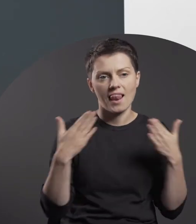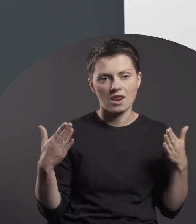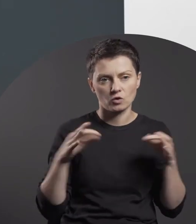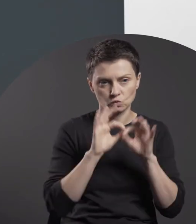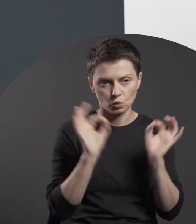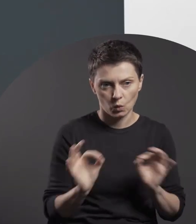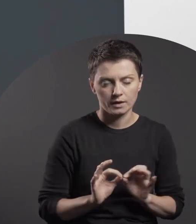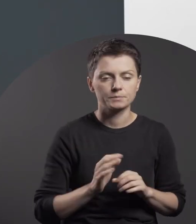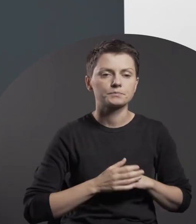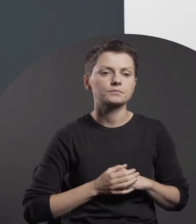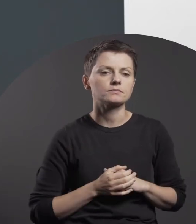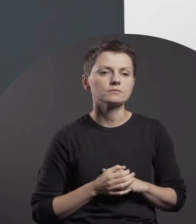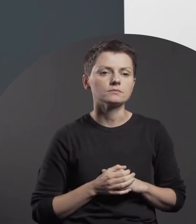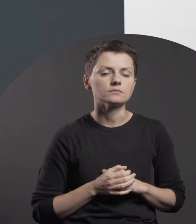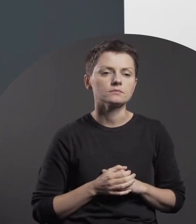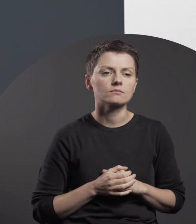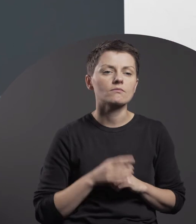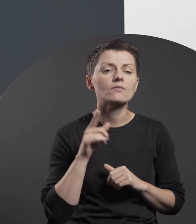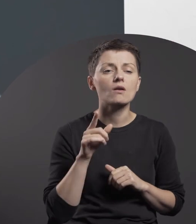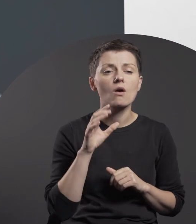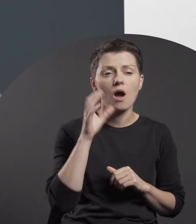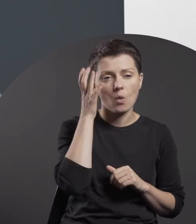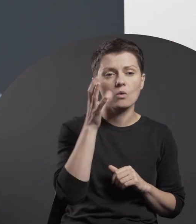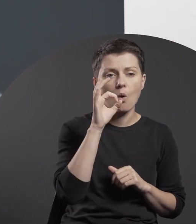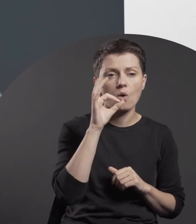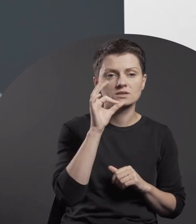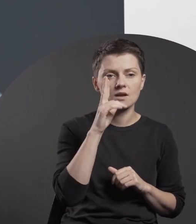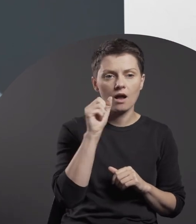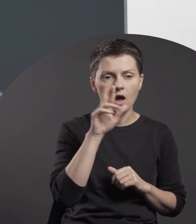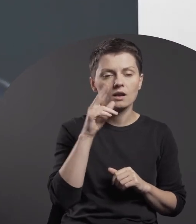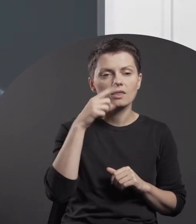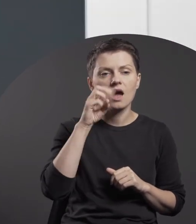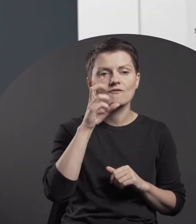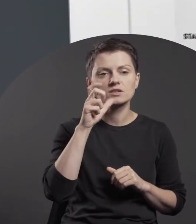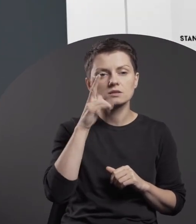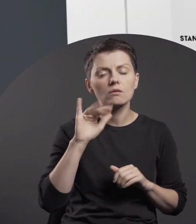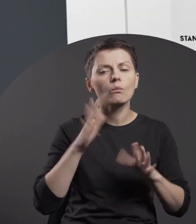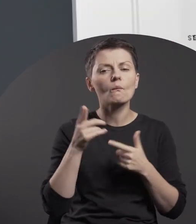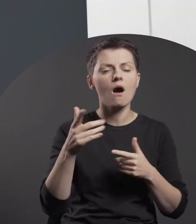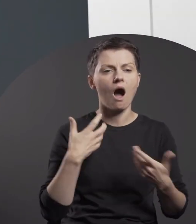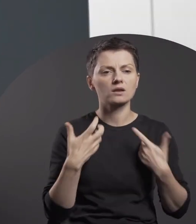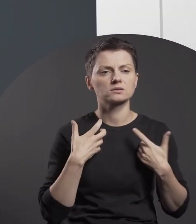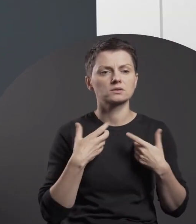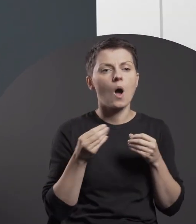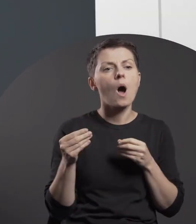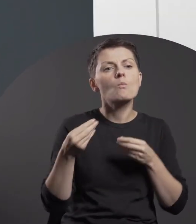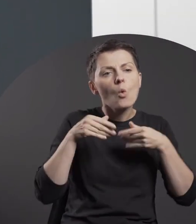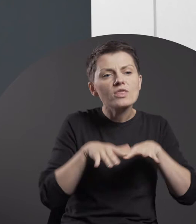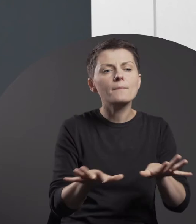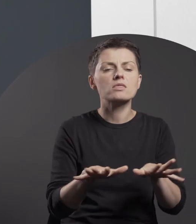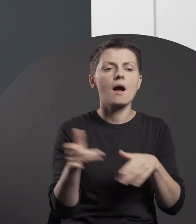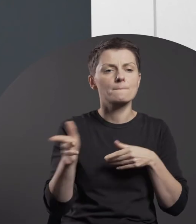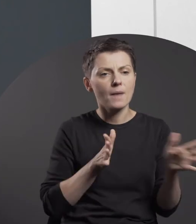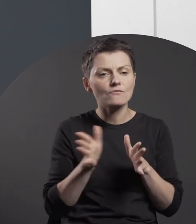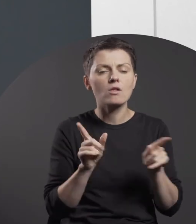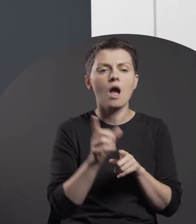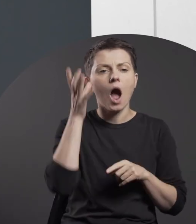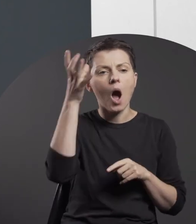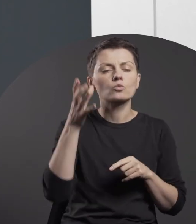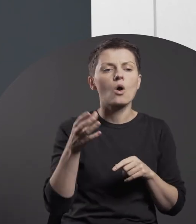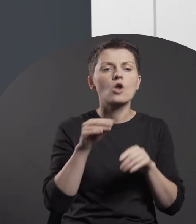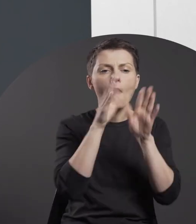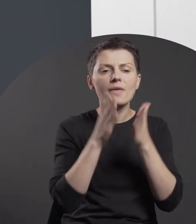Oskar Dawicki is a multimedia artist, creator of objects and installations.